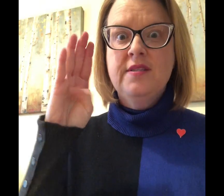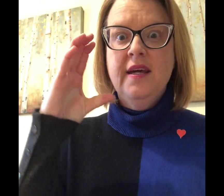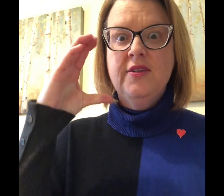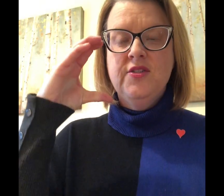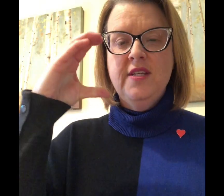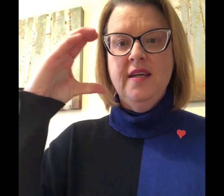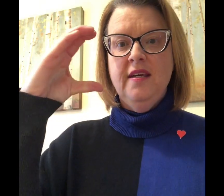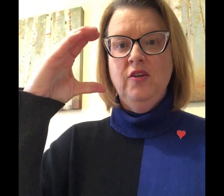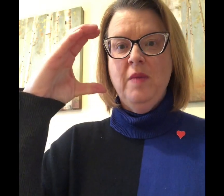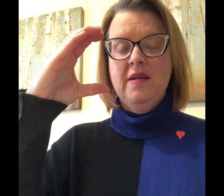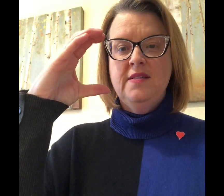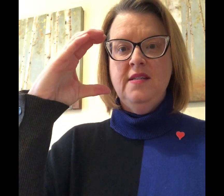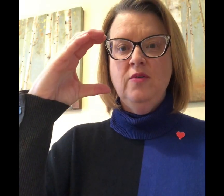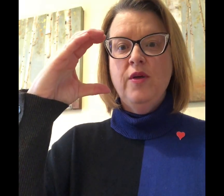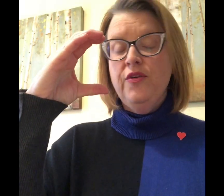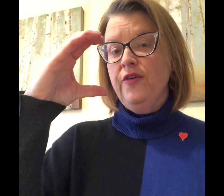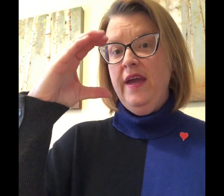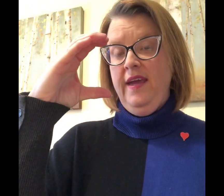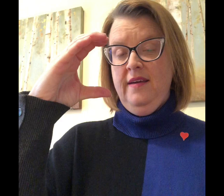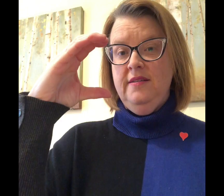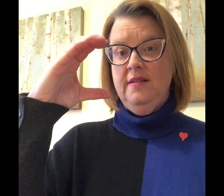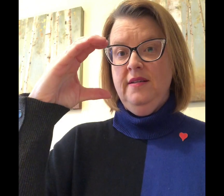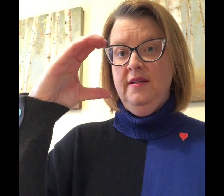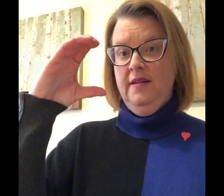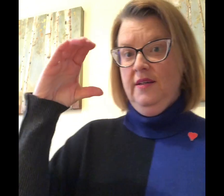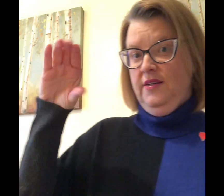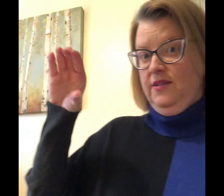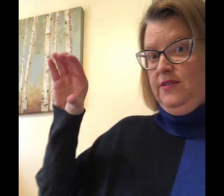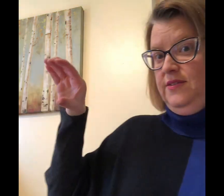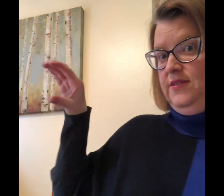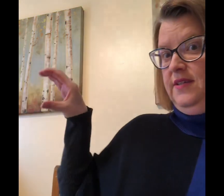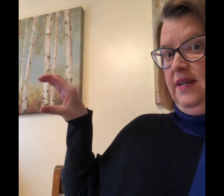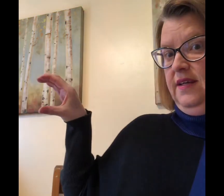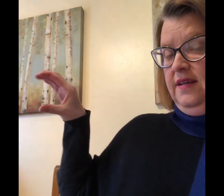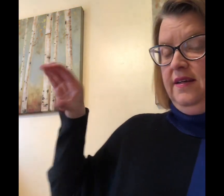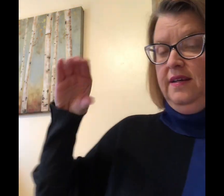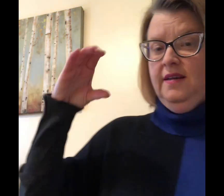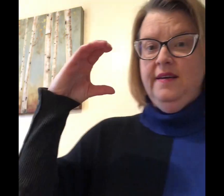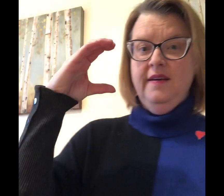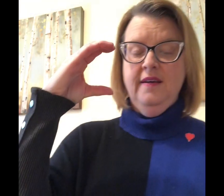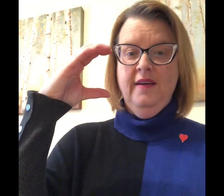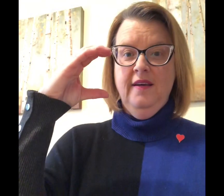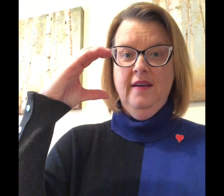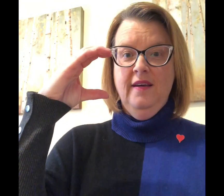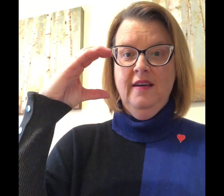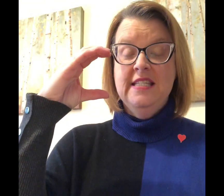like a C you make a C with your hand C